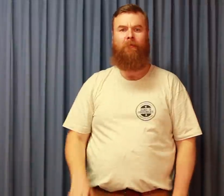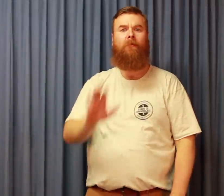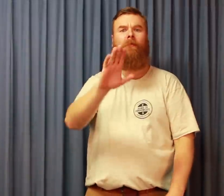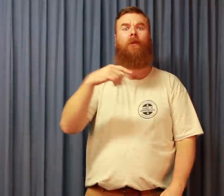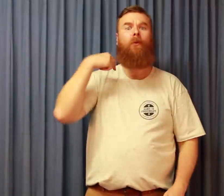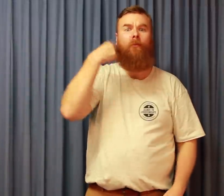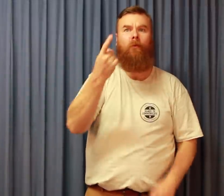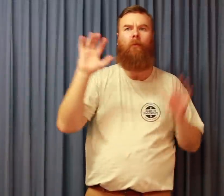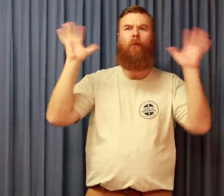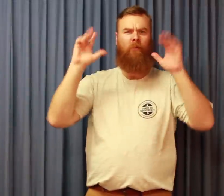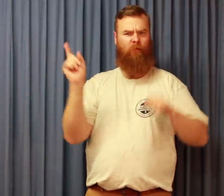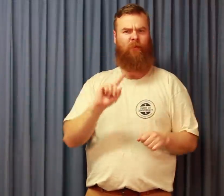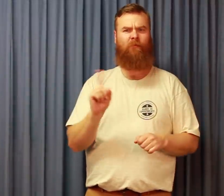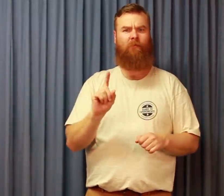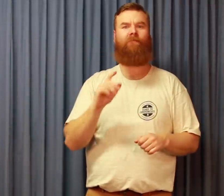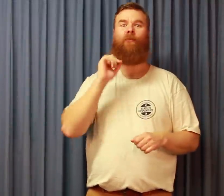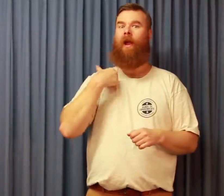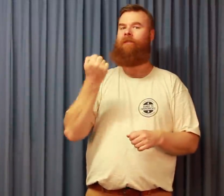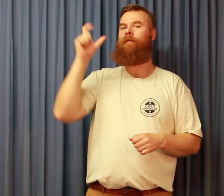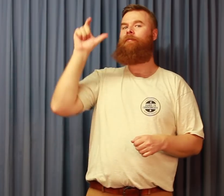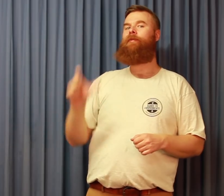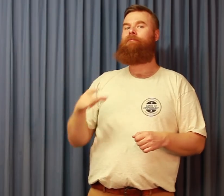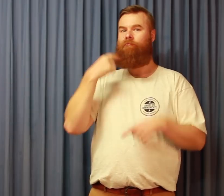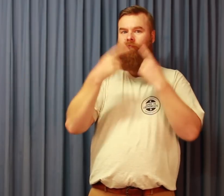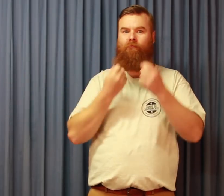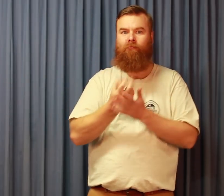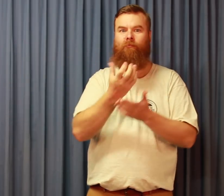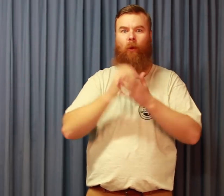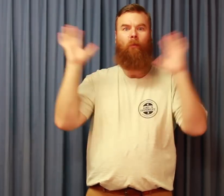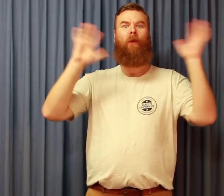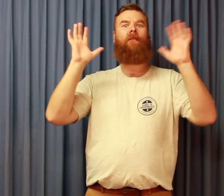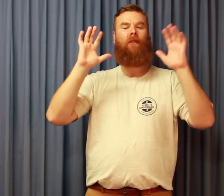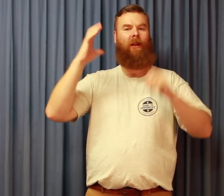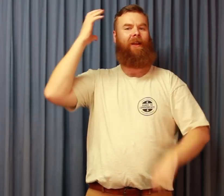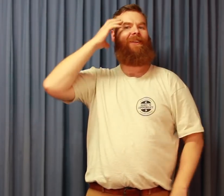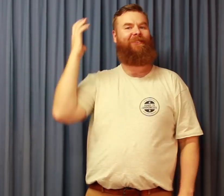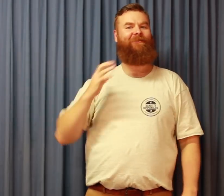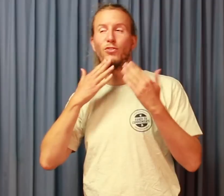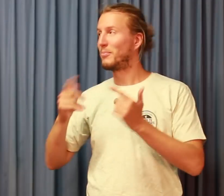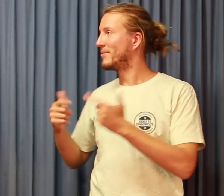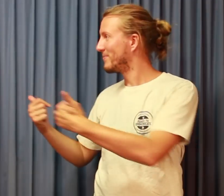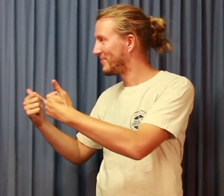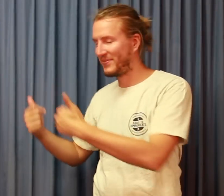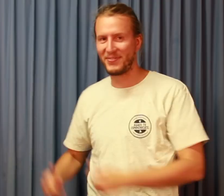Now what’s the weather going to be tomorrow? We have someone who’ll be giving you weather updates, and that’s Alexander… Thanks Ramas…